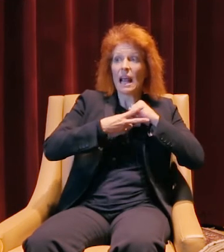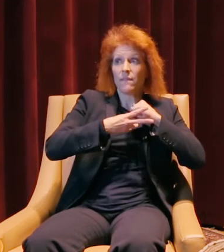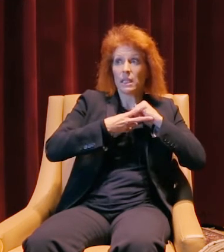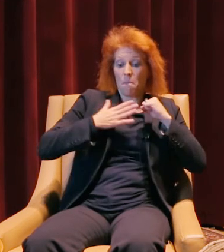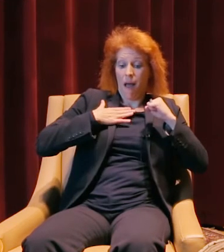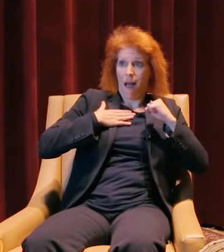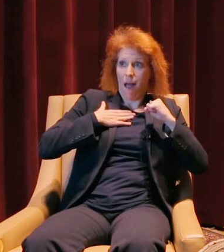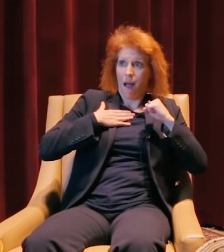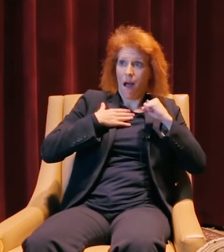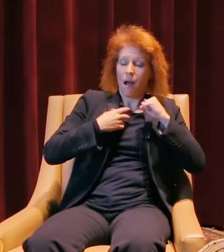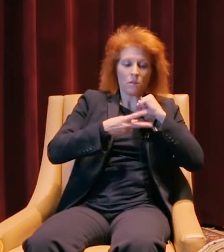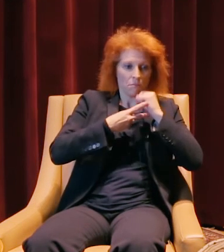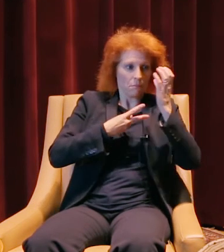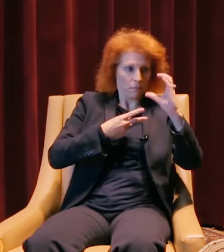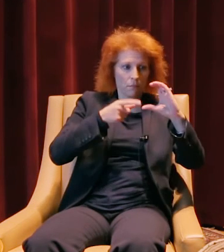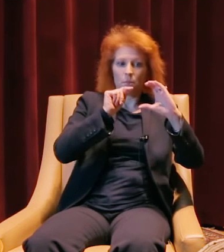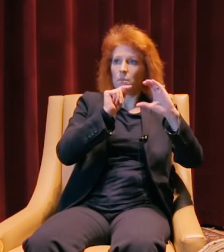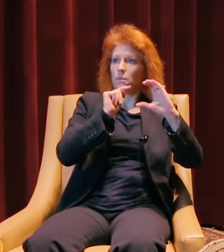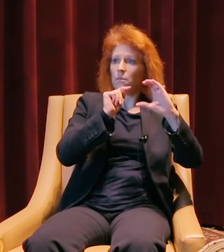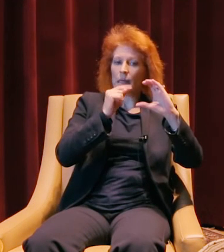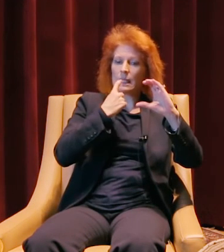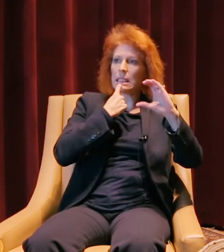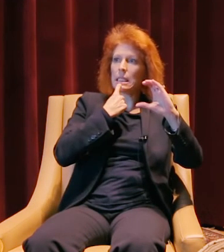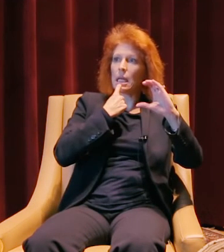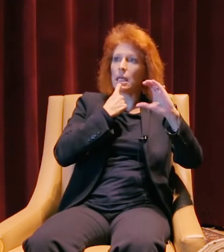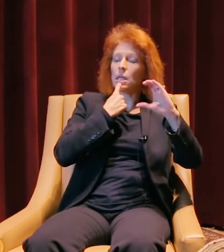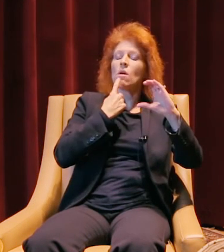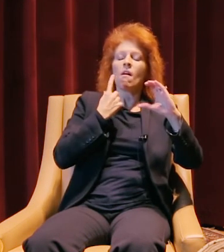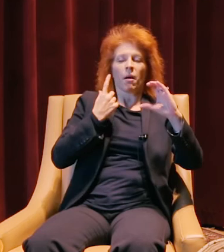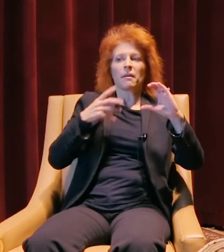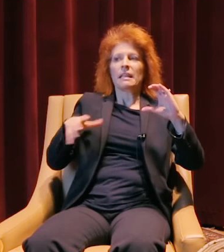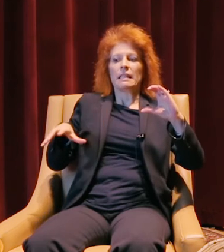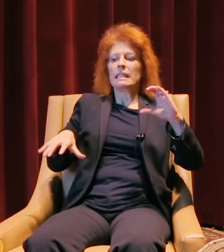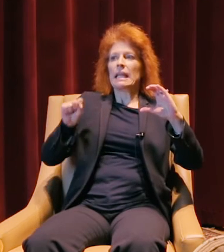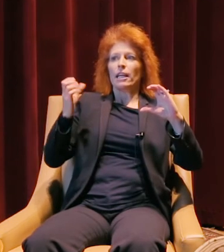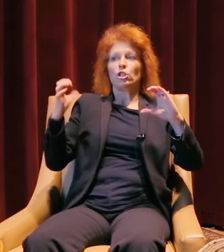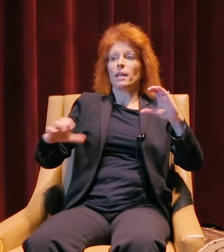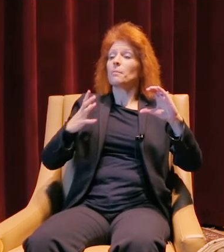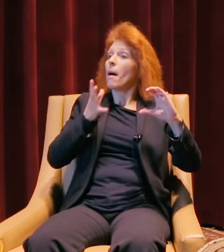and I said, I'm going to take a big chance, because my mama's always told me